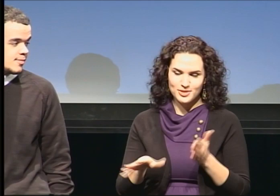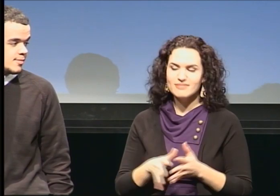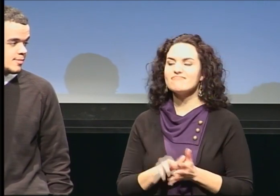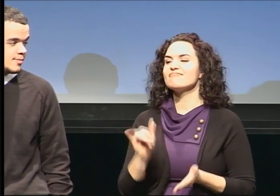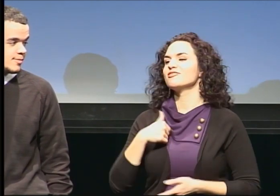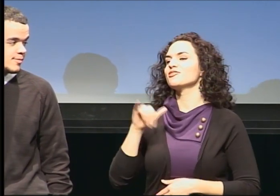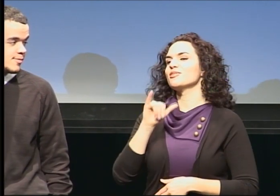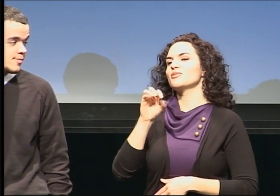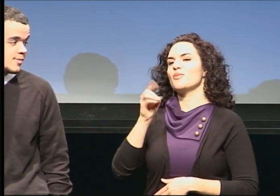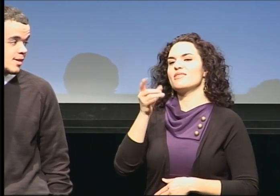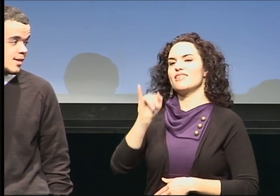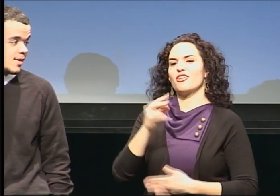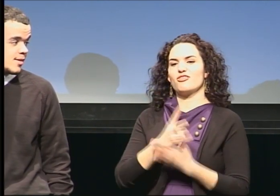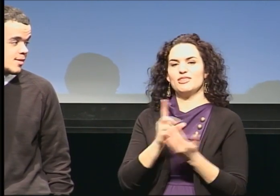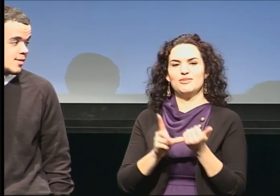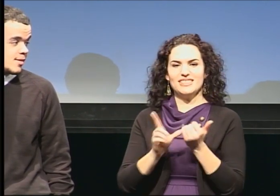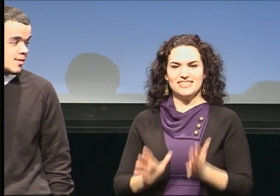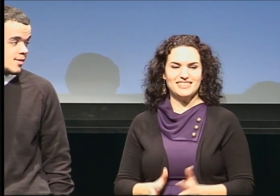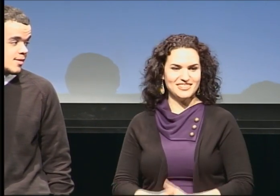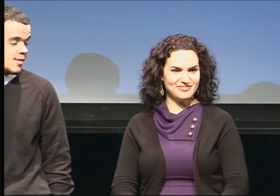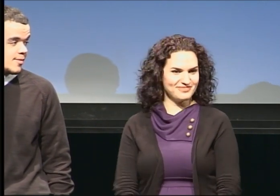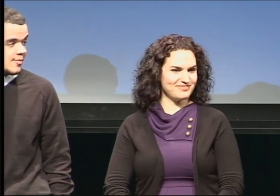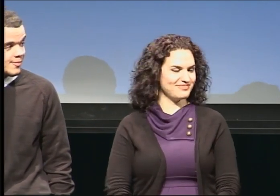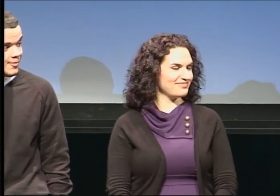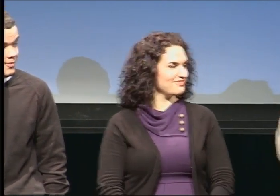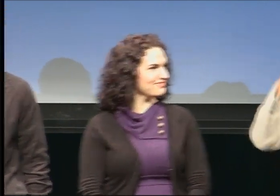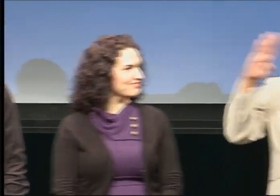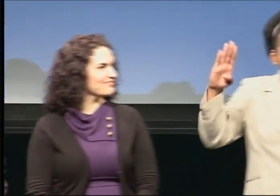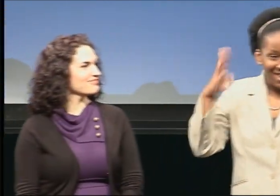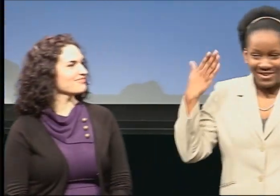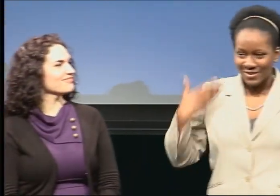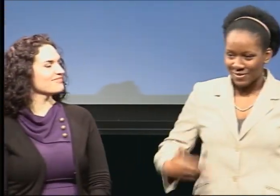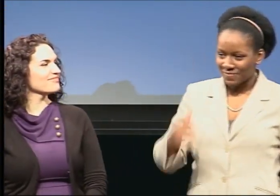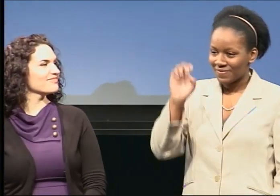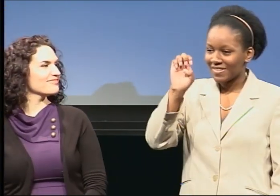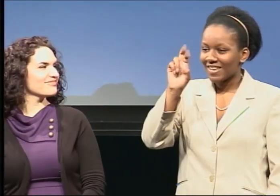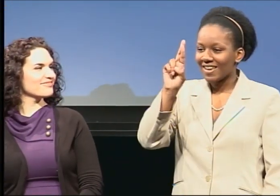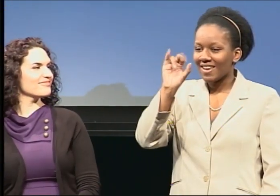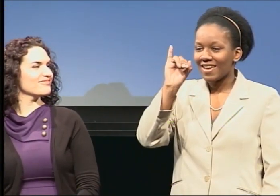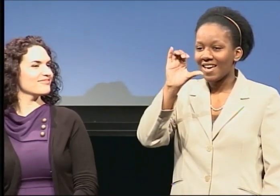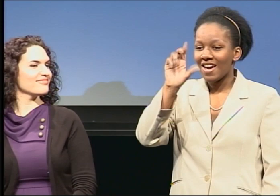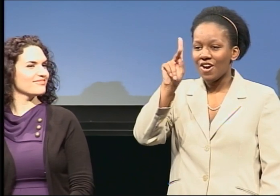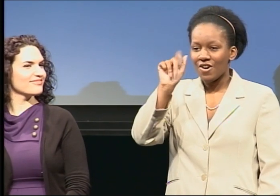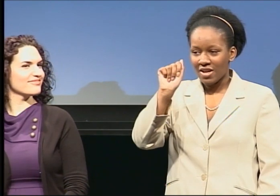and inclusion graduate assistant. Hello I'm Erica Baylor. I'm a second year student and I'm majoring